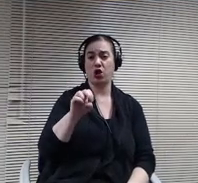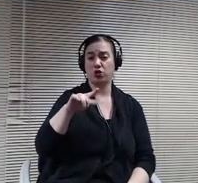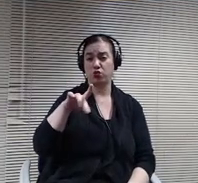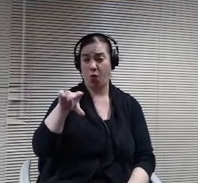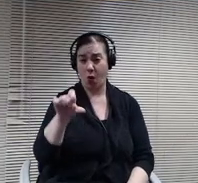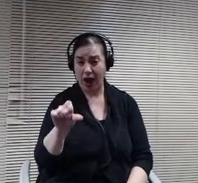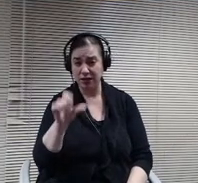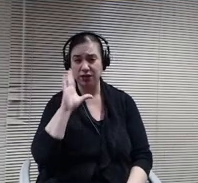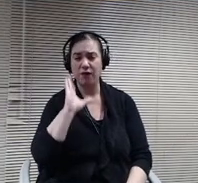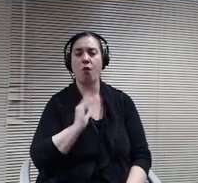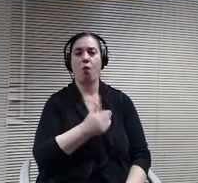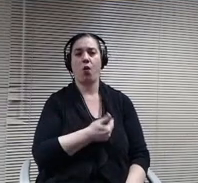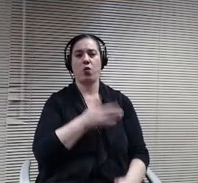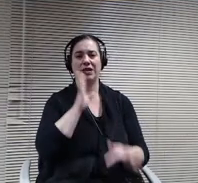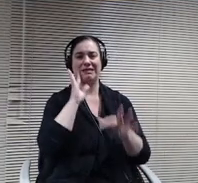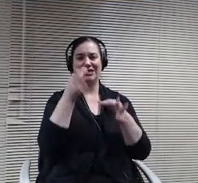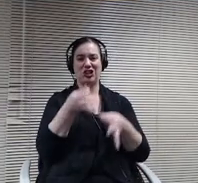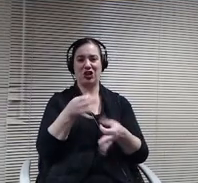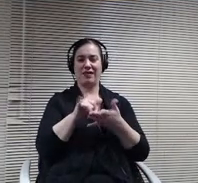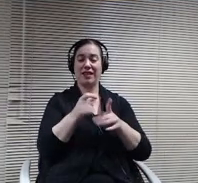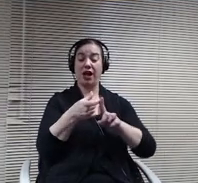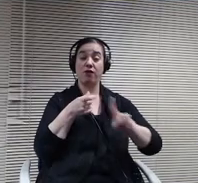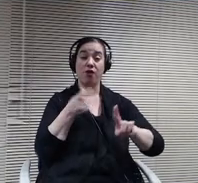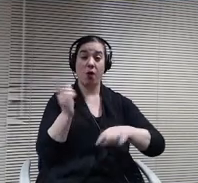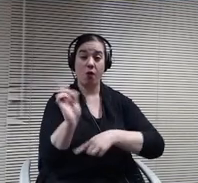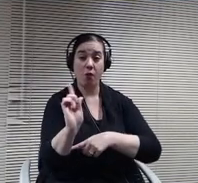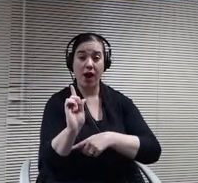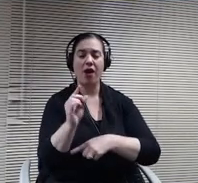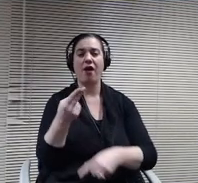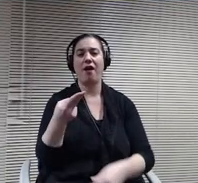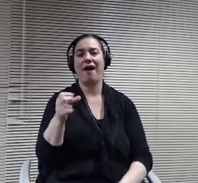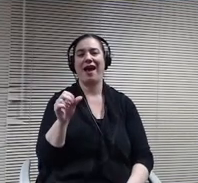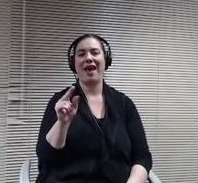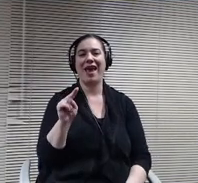Health, and they're usually given to us on a Tuesday